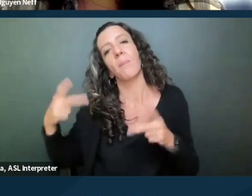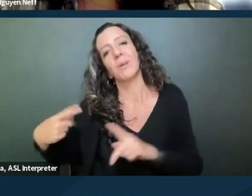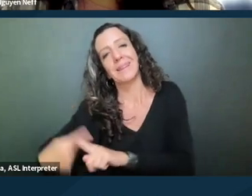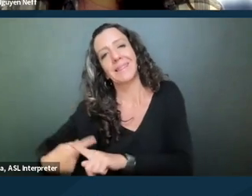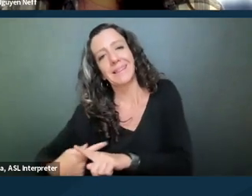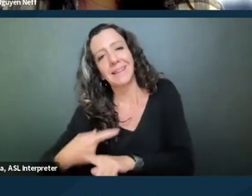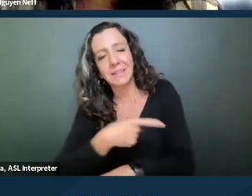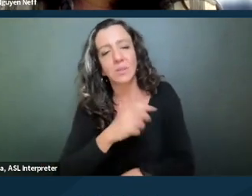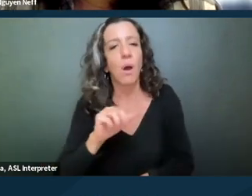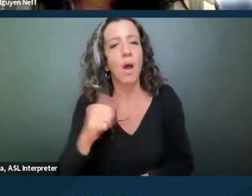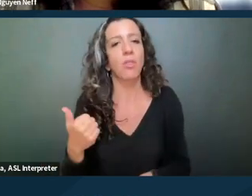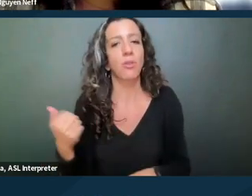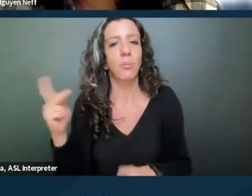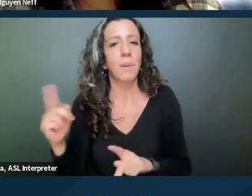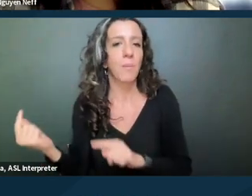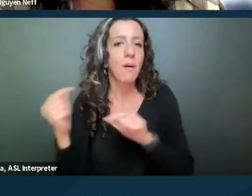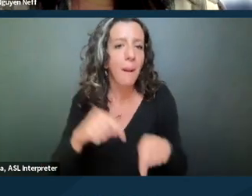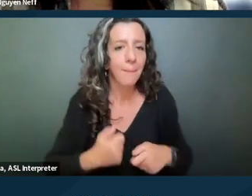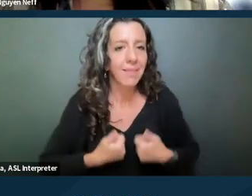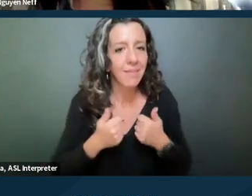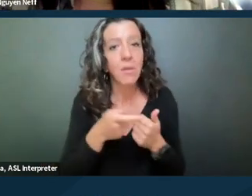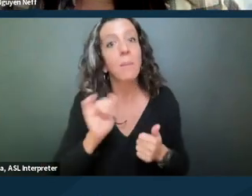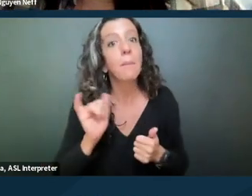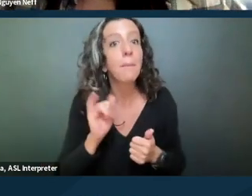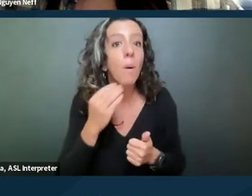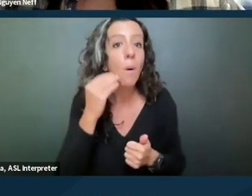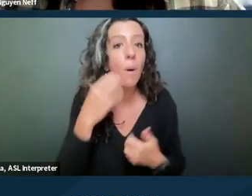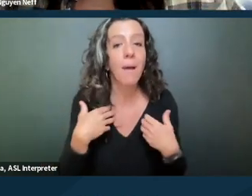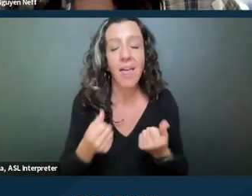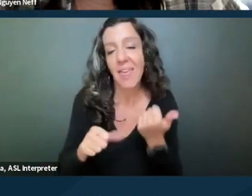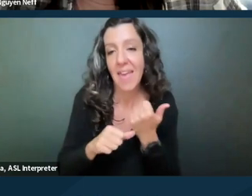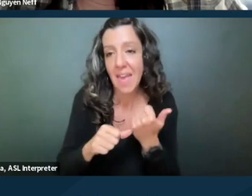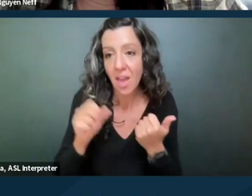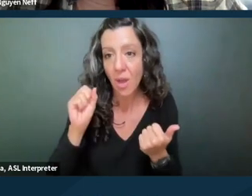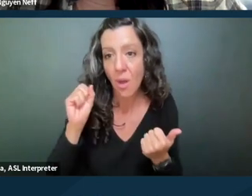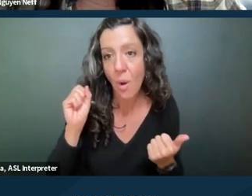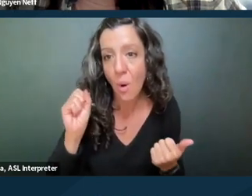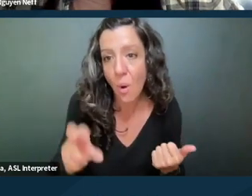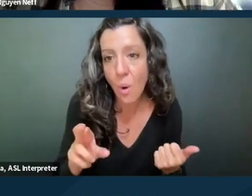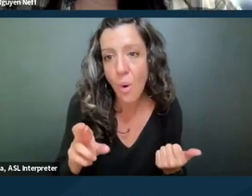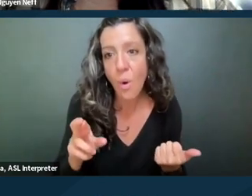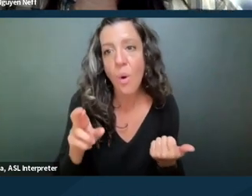if someone has a home health aide that they need. If someone needs a guest, as per my previous example,